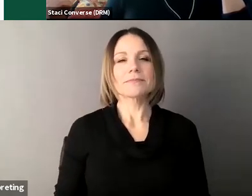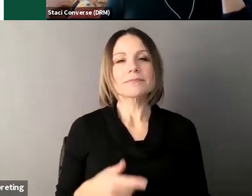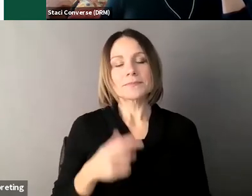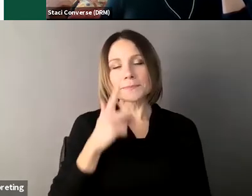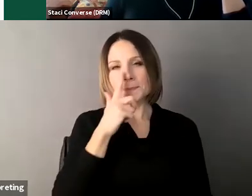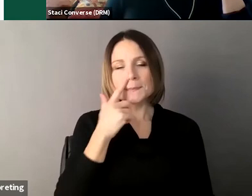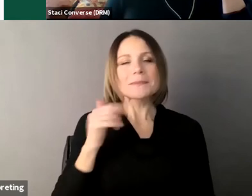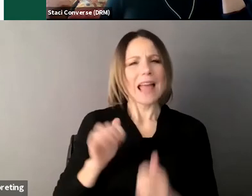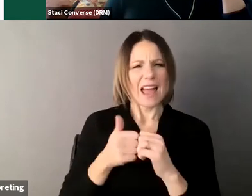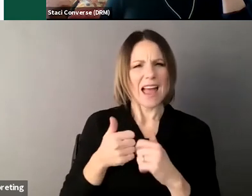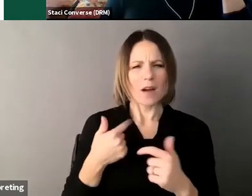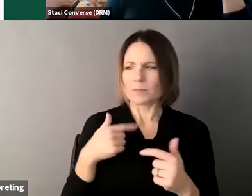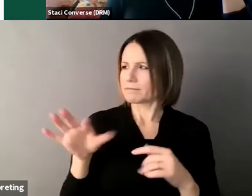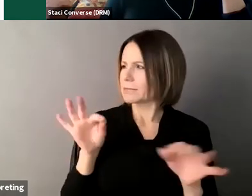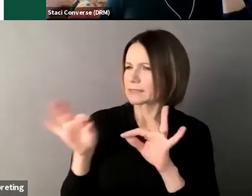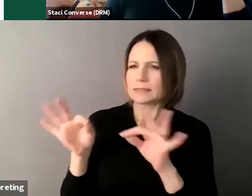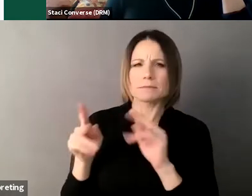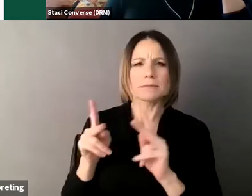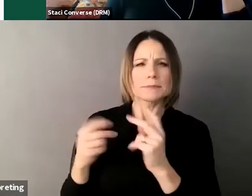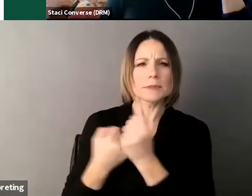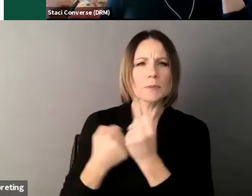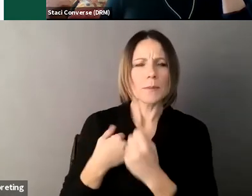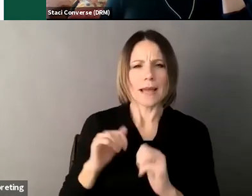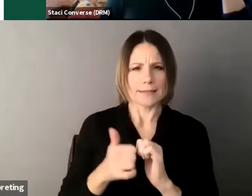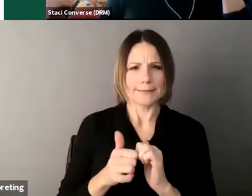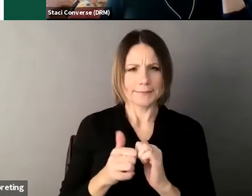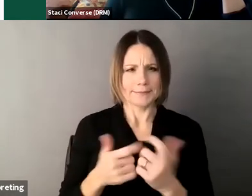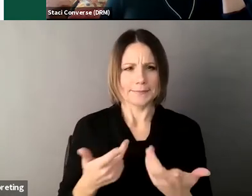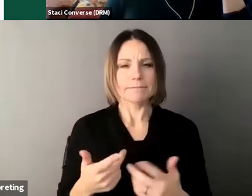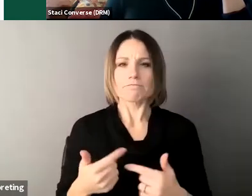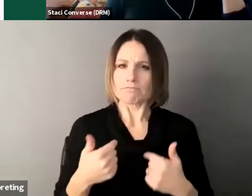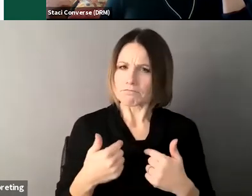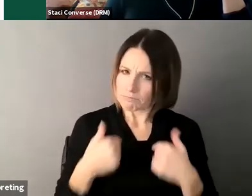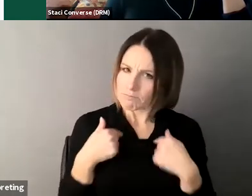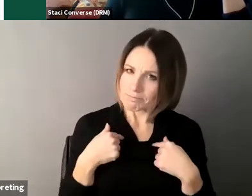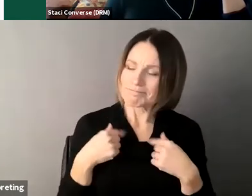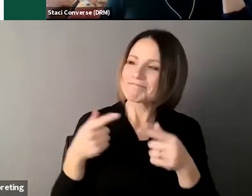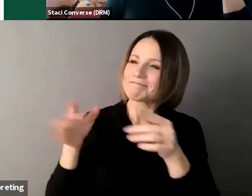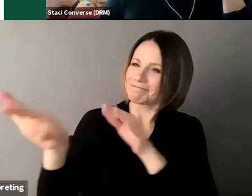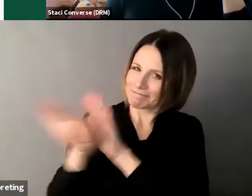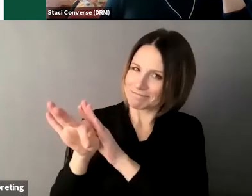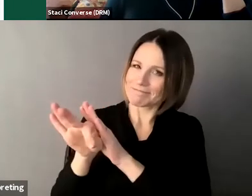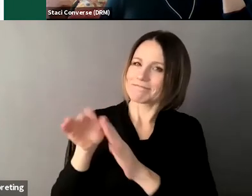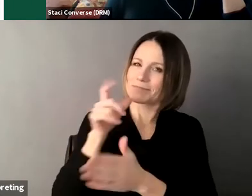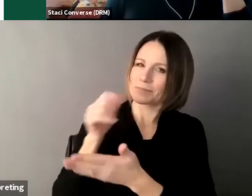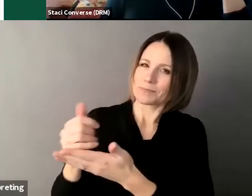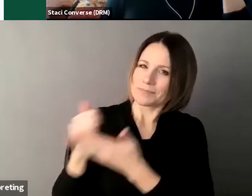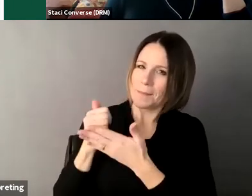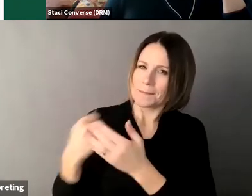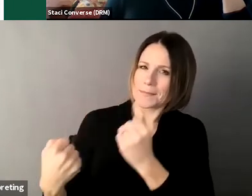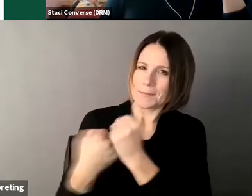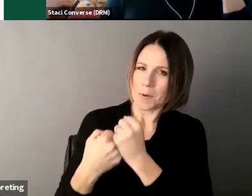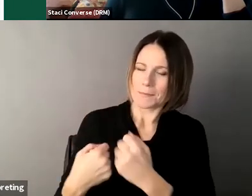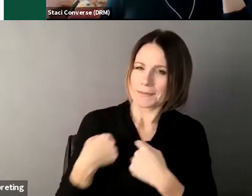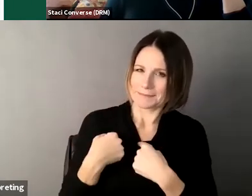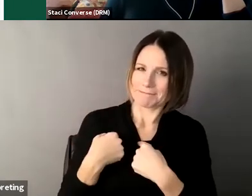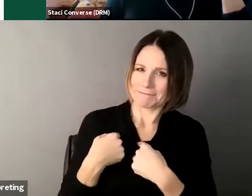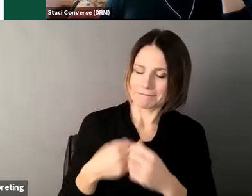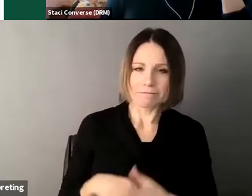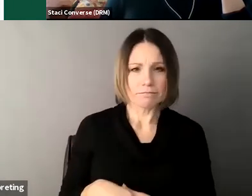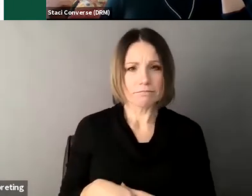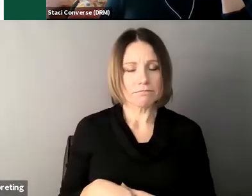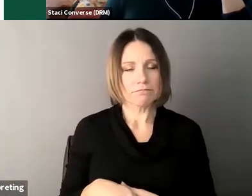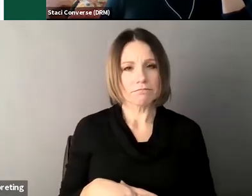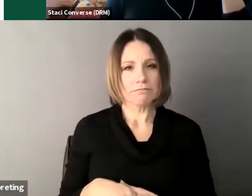the decision maker chooses who supports them can be a family member, friends